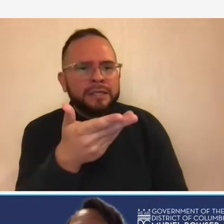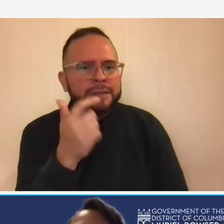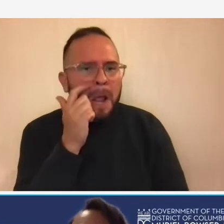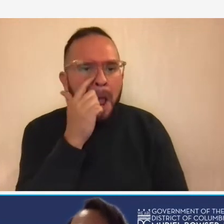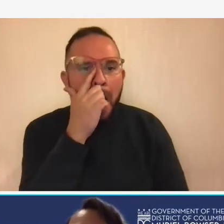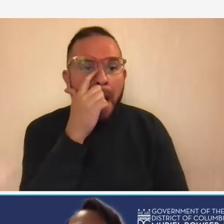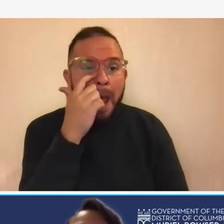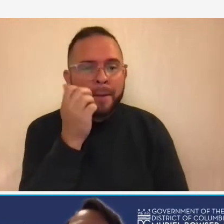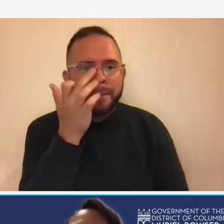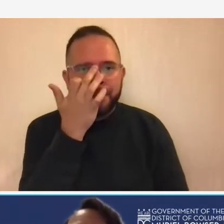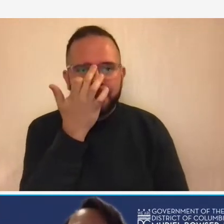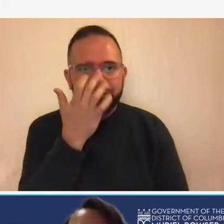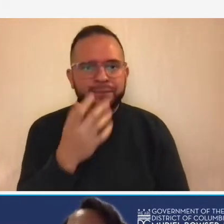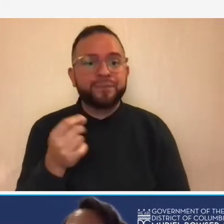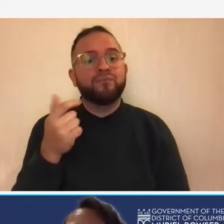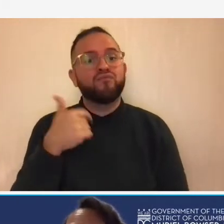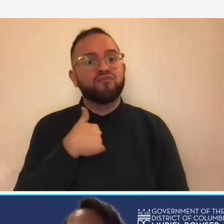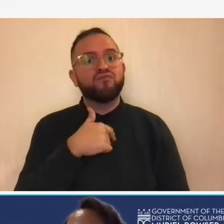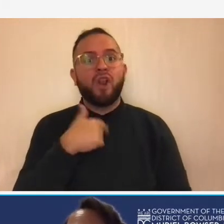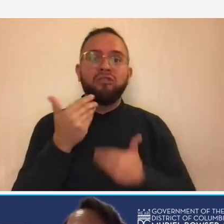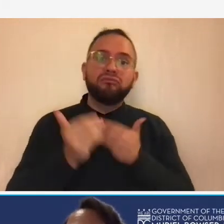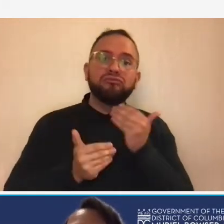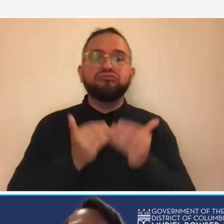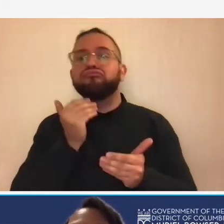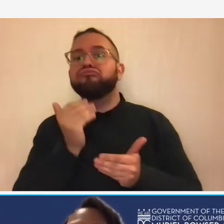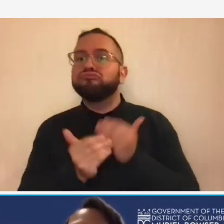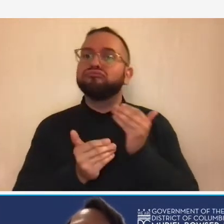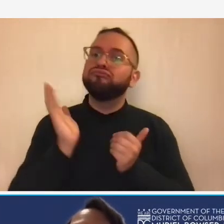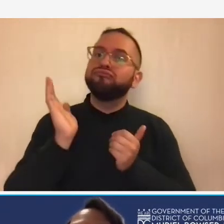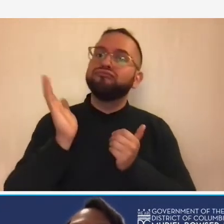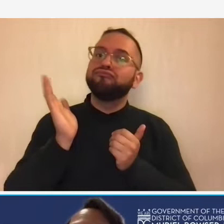as we go through this through the seminar you will be using your webex